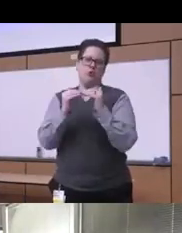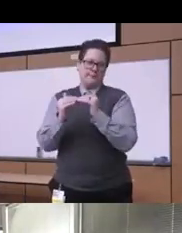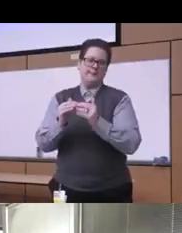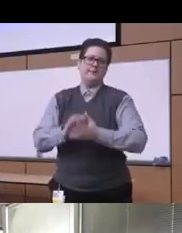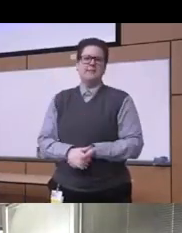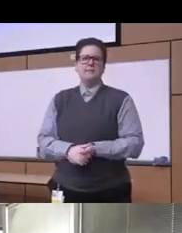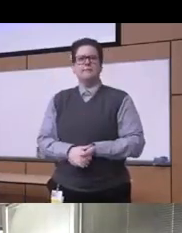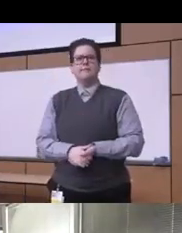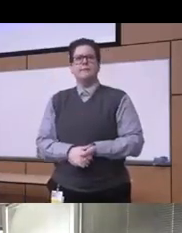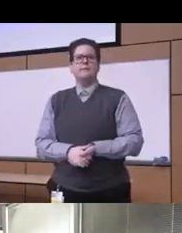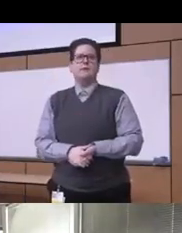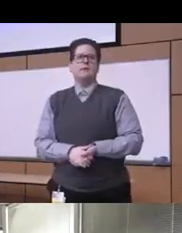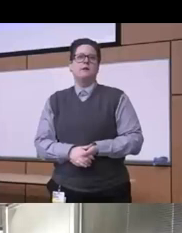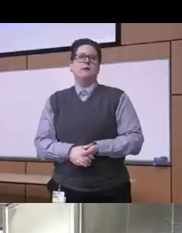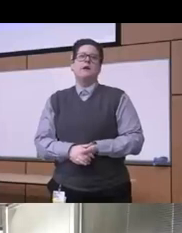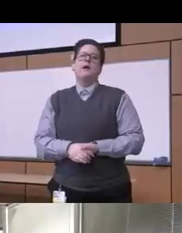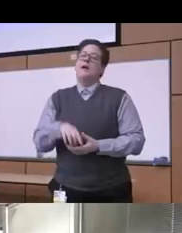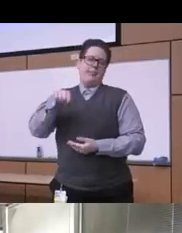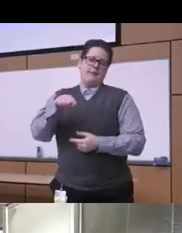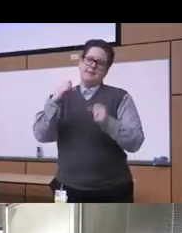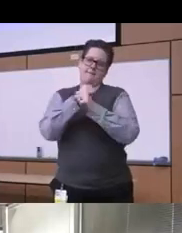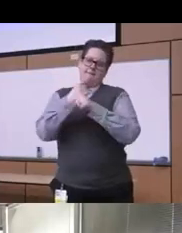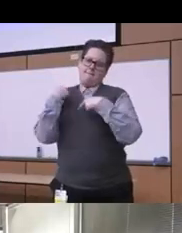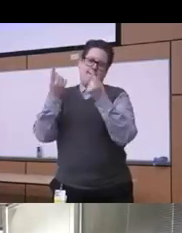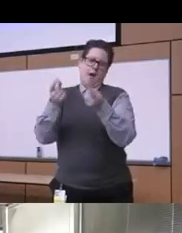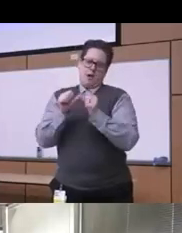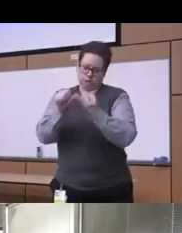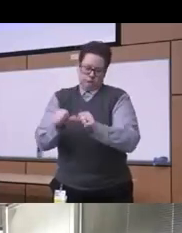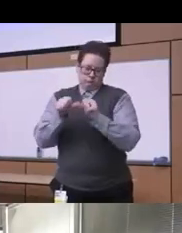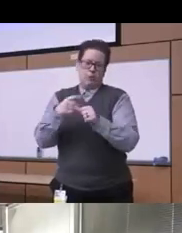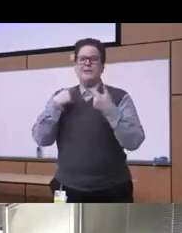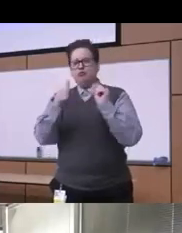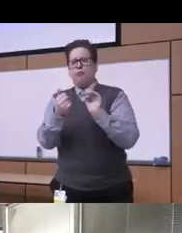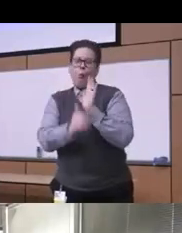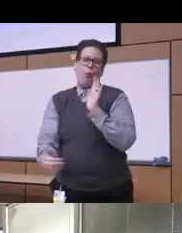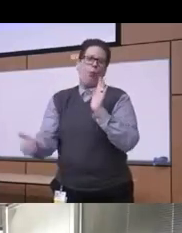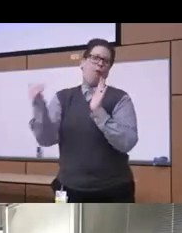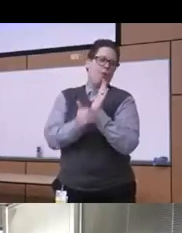been an ongoing fight and we keep doing it over and over or you know we keep working on it over